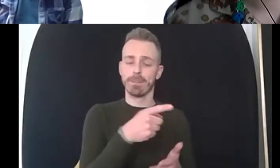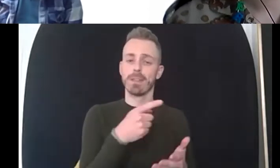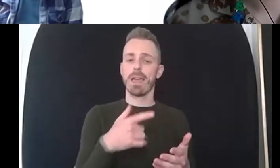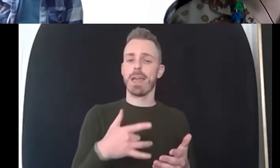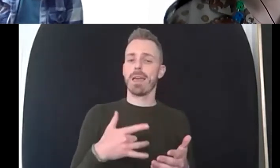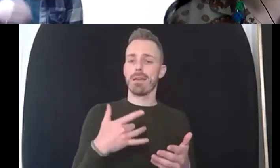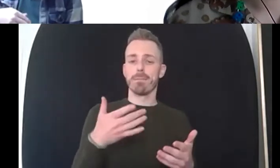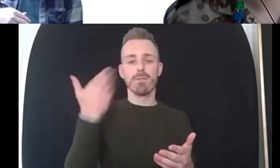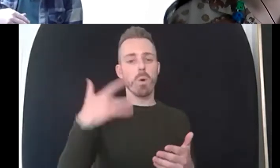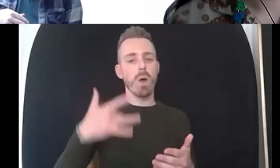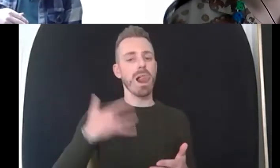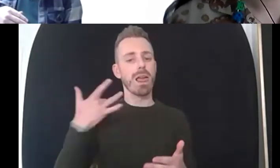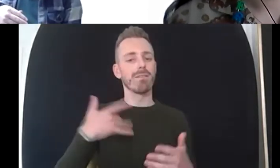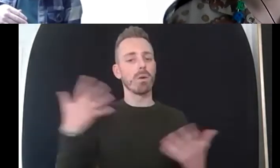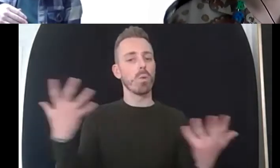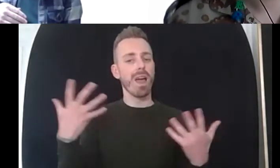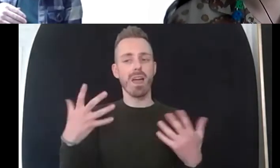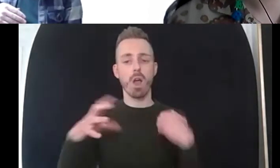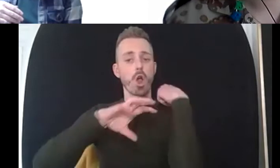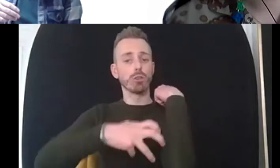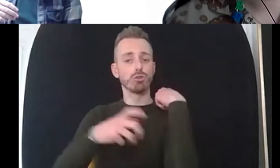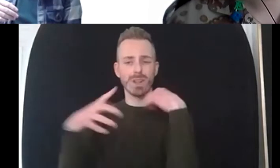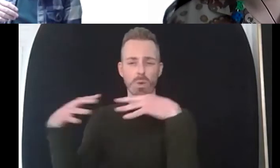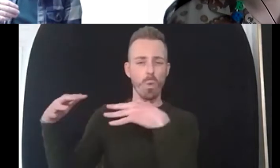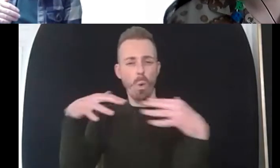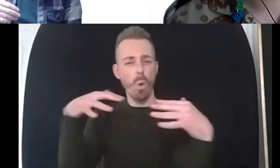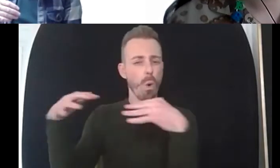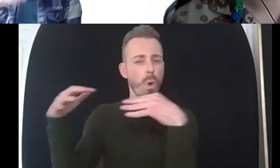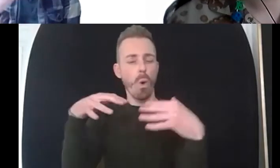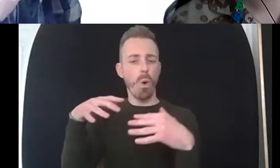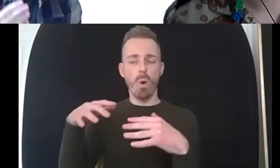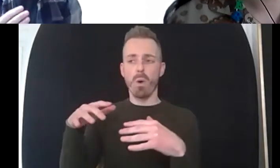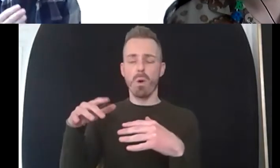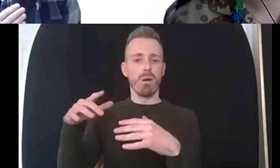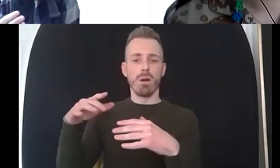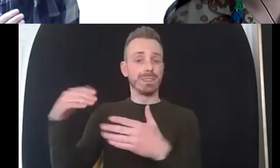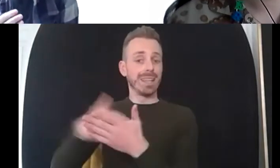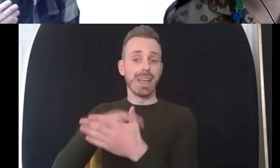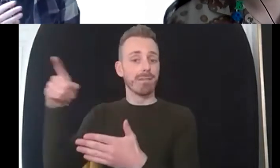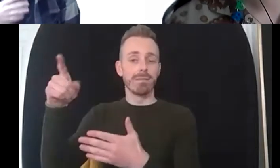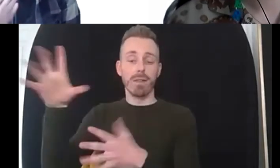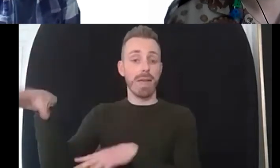they'd come over here um for a sense of um safety they were suffering from ptsd they were suffering